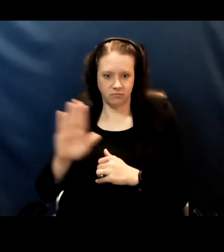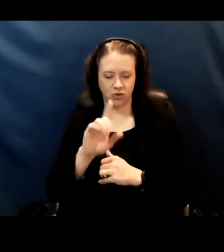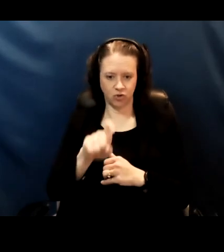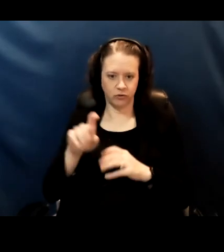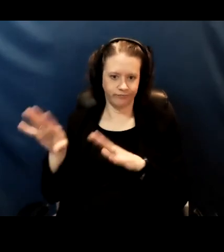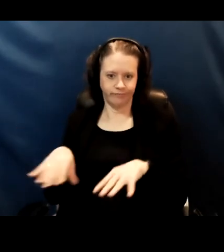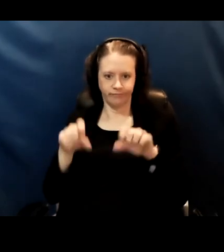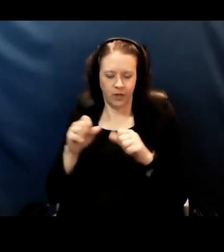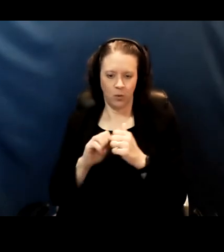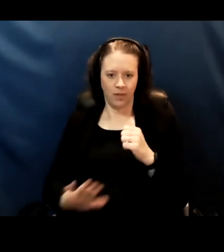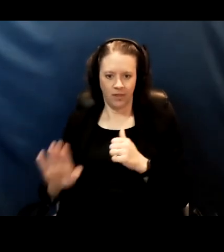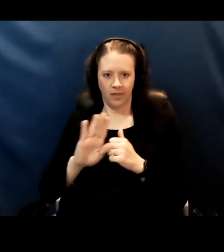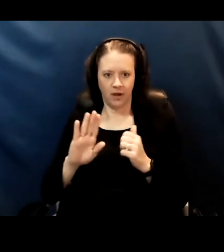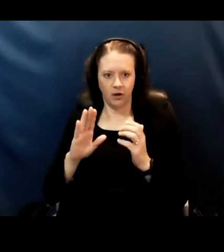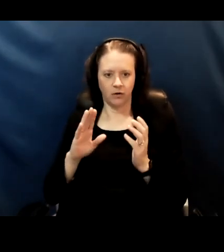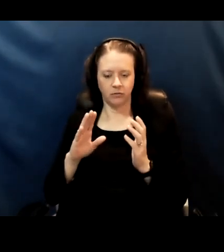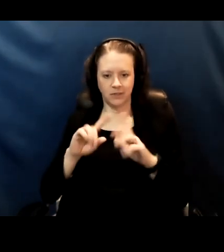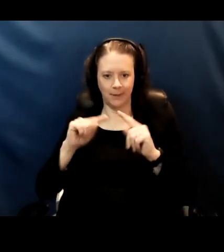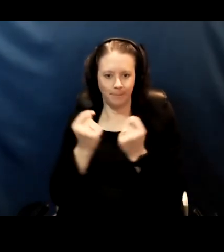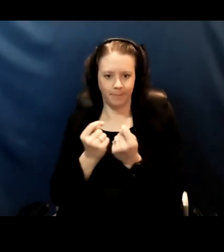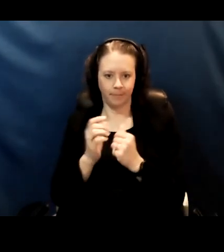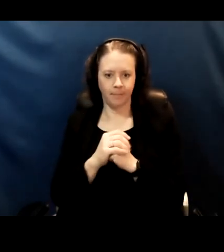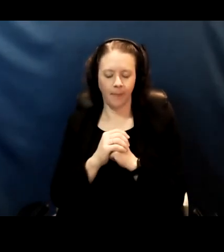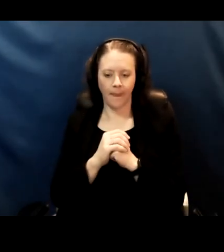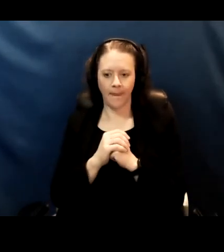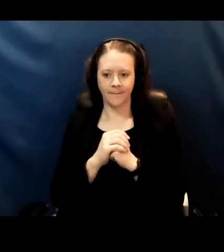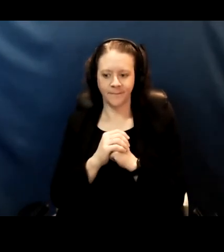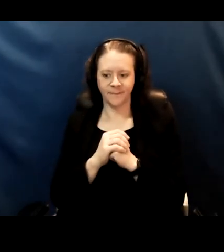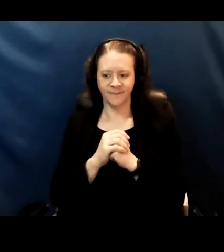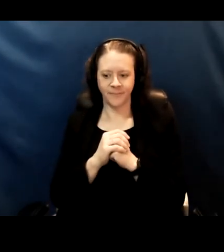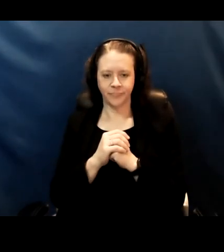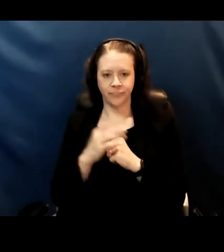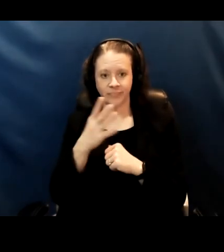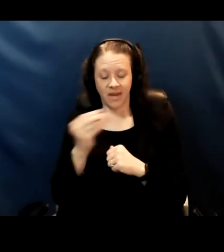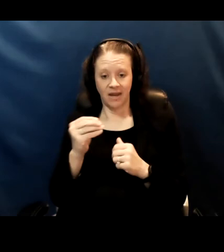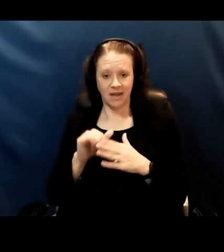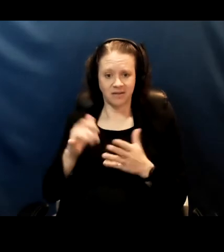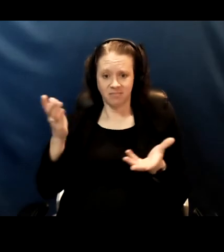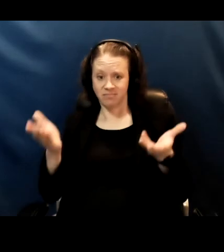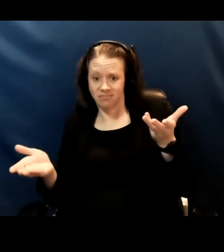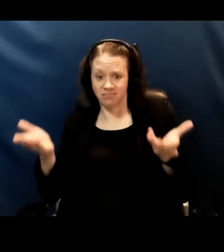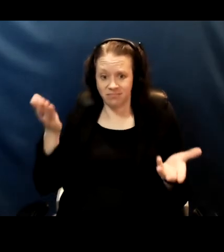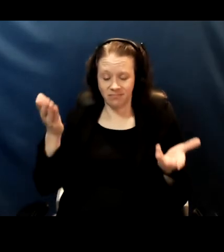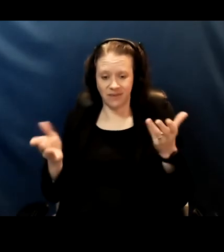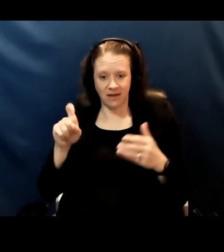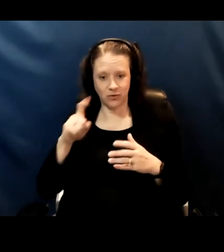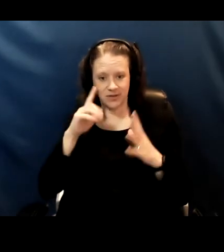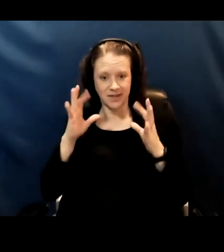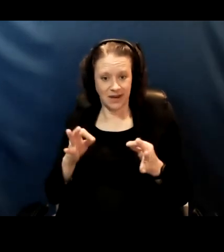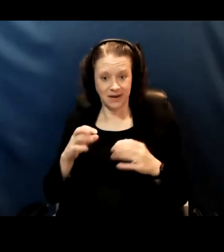with someone's team. And that it's a weighing, right? A weighing of the risks of going back